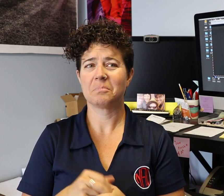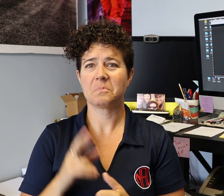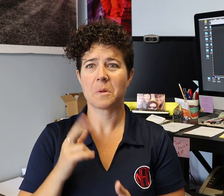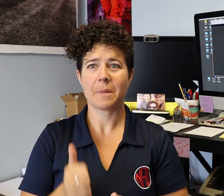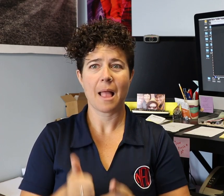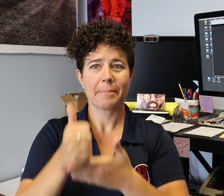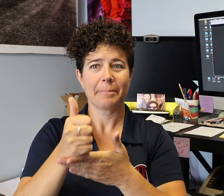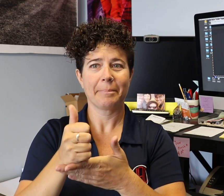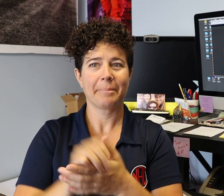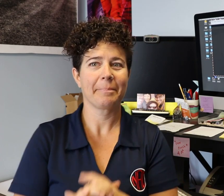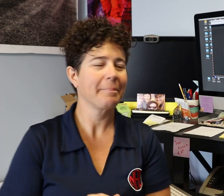I hope this video was helpful!